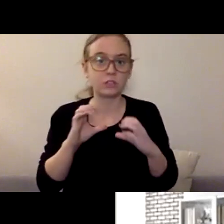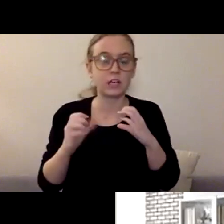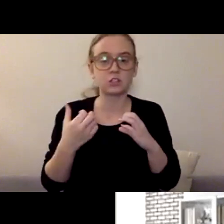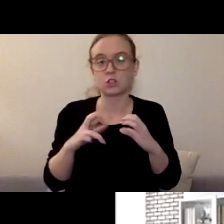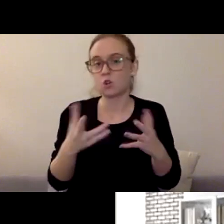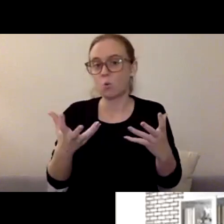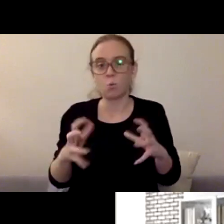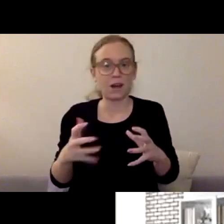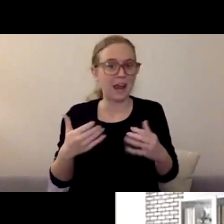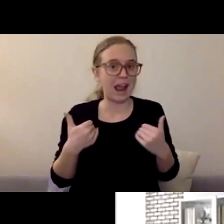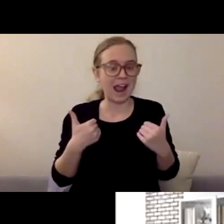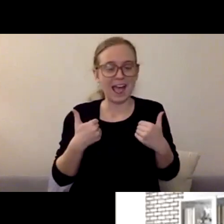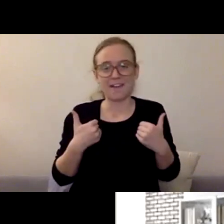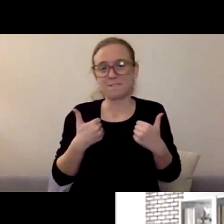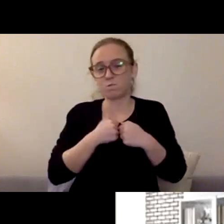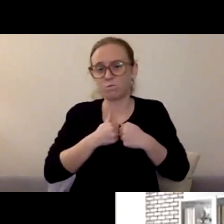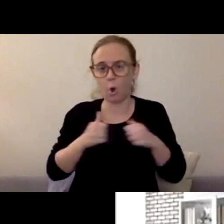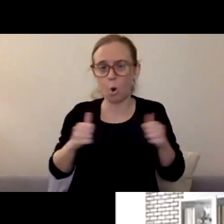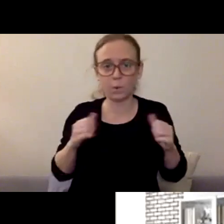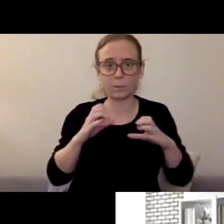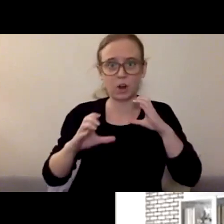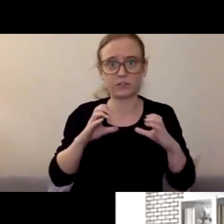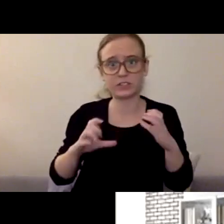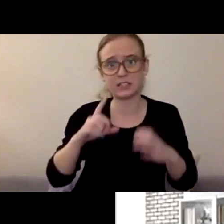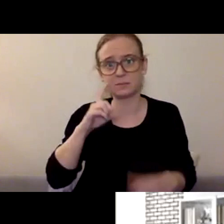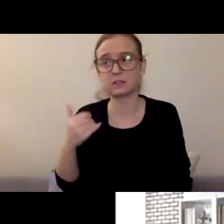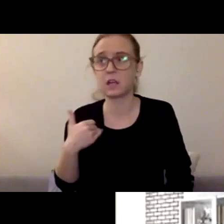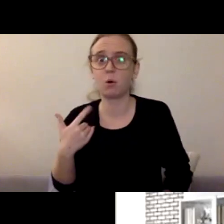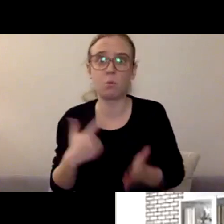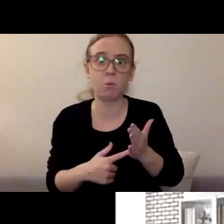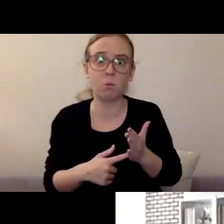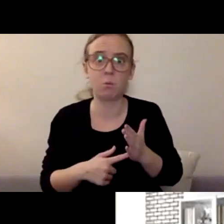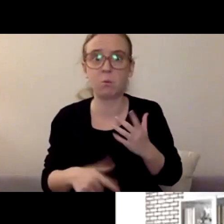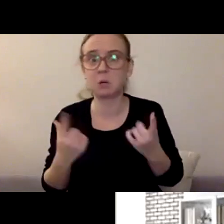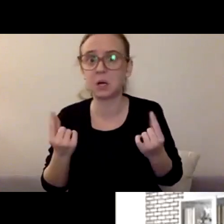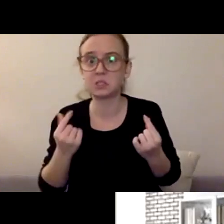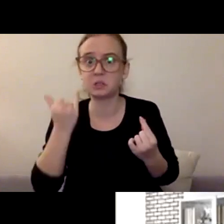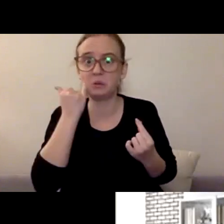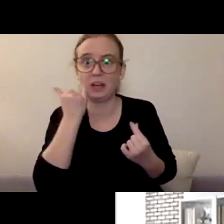because what do I do if they say X, Y, or Z? You don't have to know.